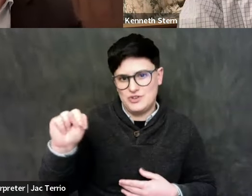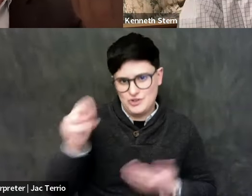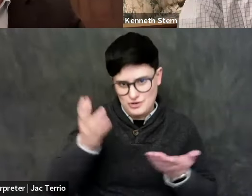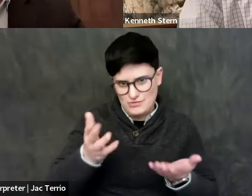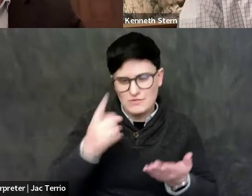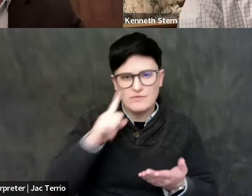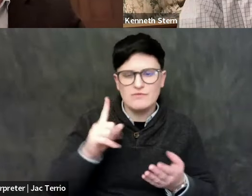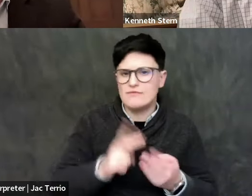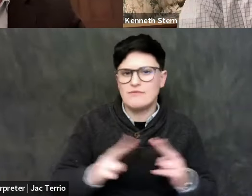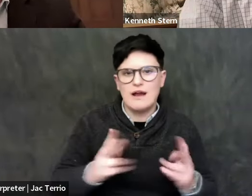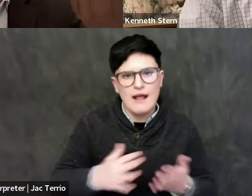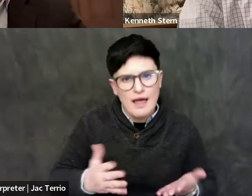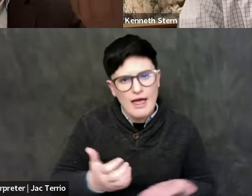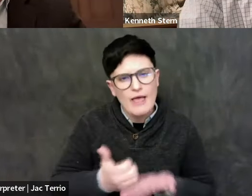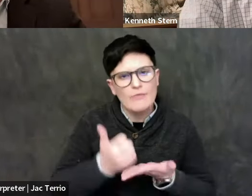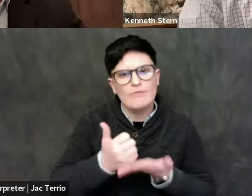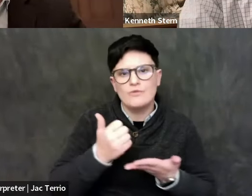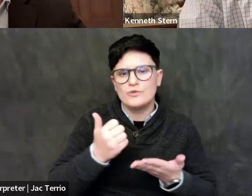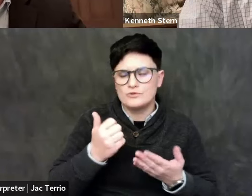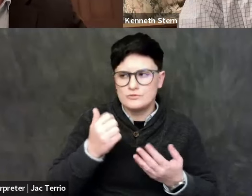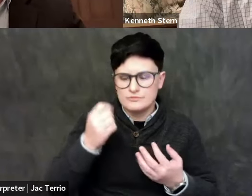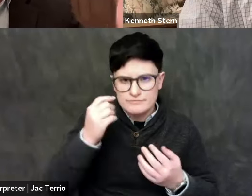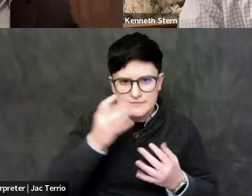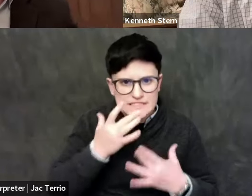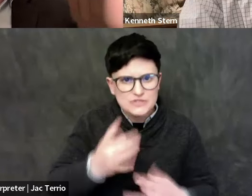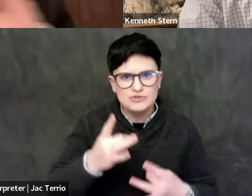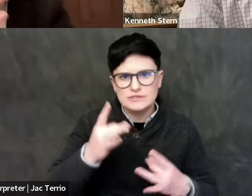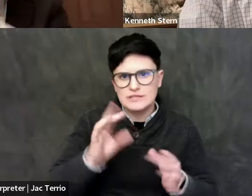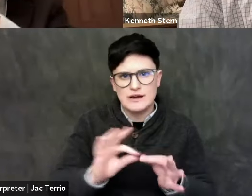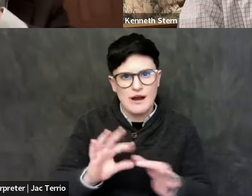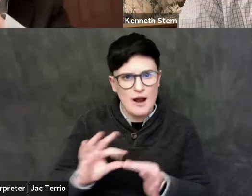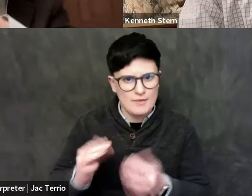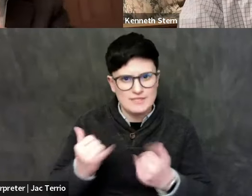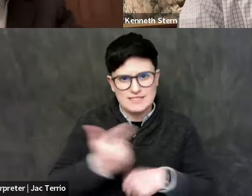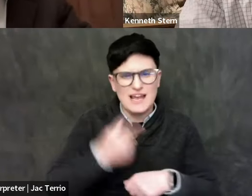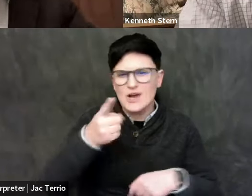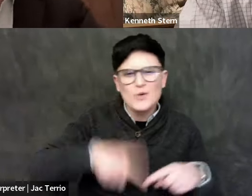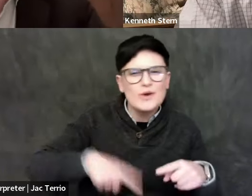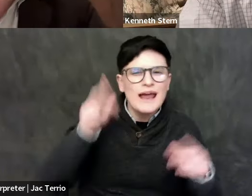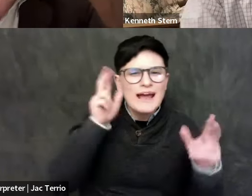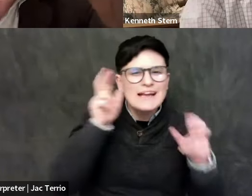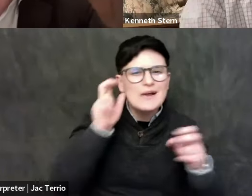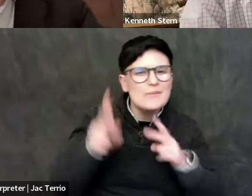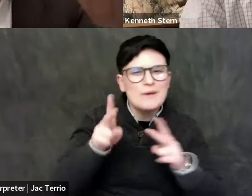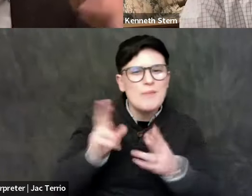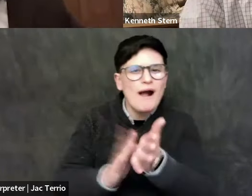very helpful and interesting comments today. You can't hear everyone clapping, but I will clap for everyone else.